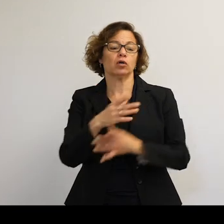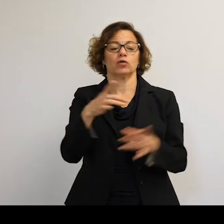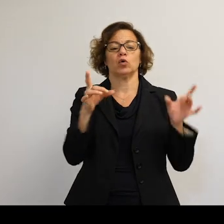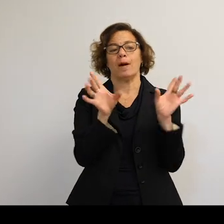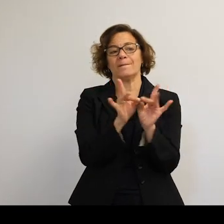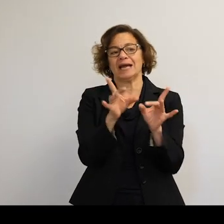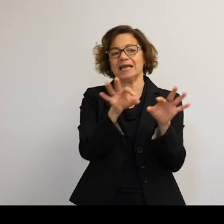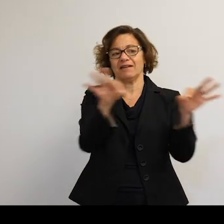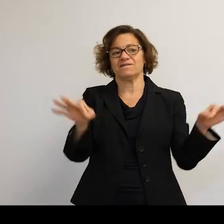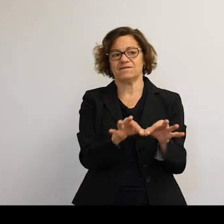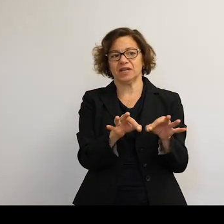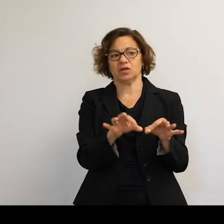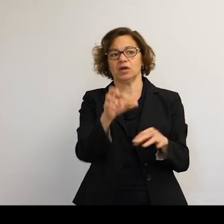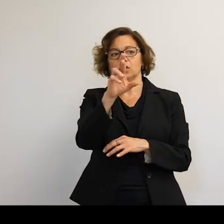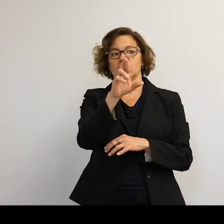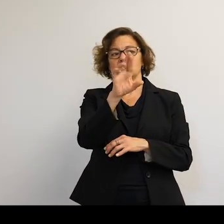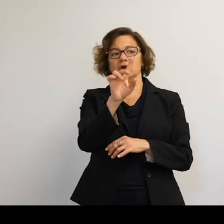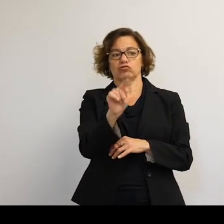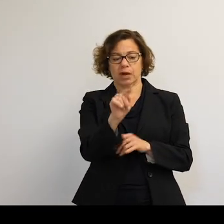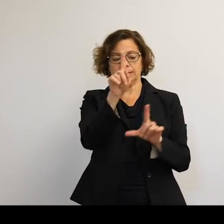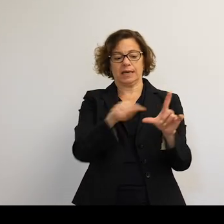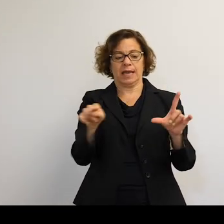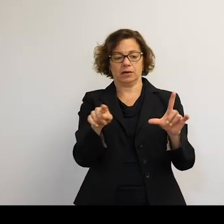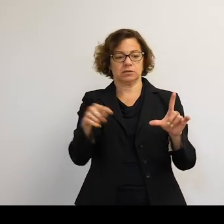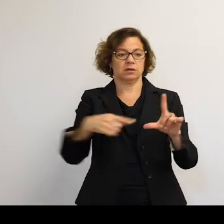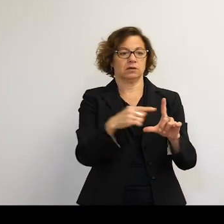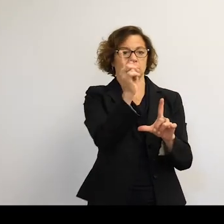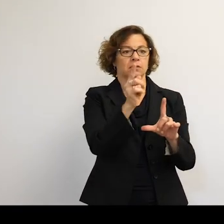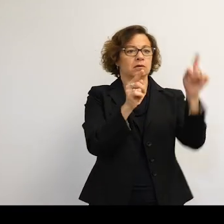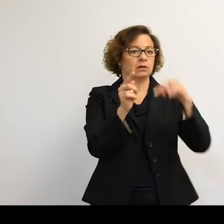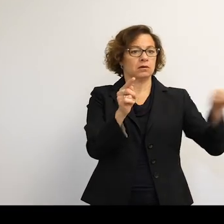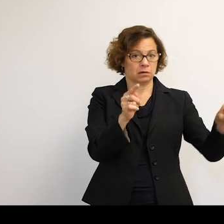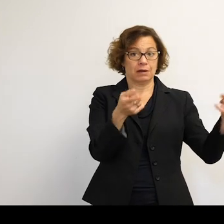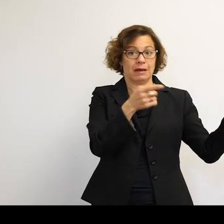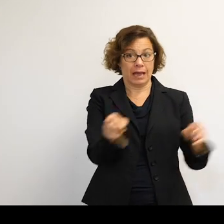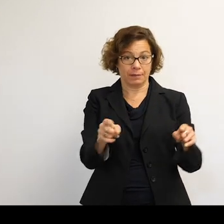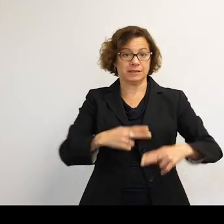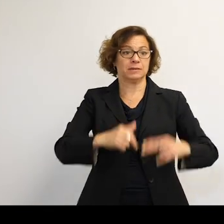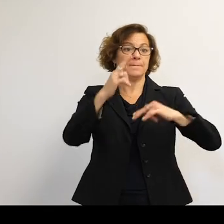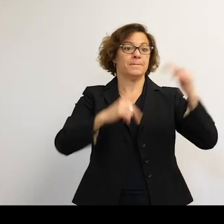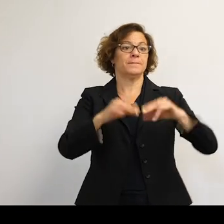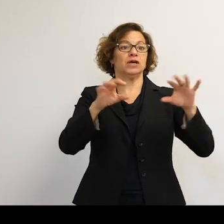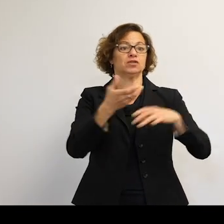There's lots of lots of right angles involved, OK? Fields of force. And there-- certain objects that orbits